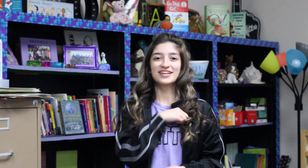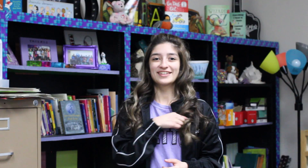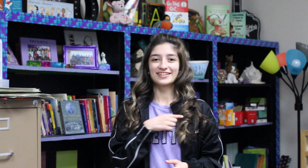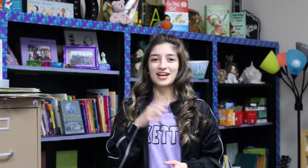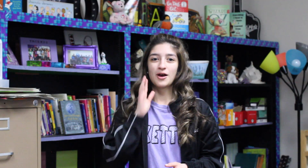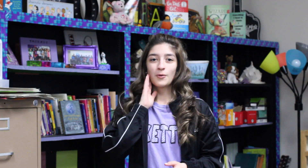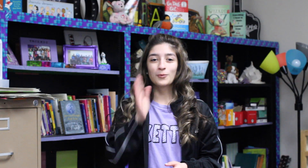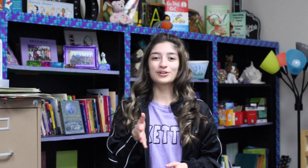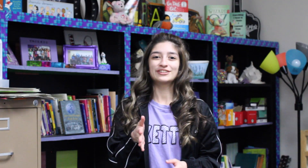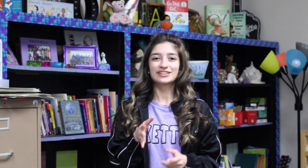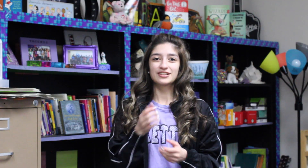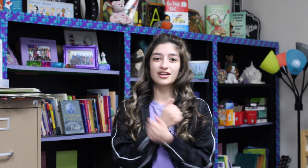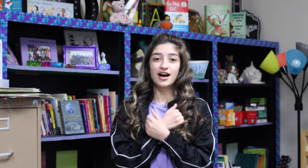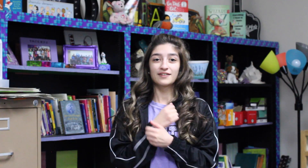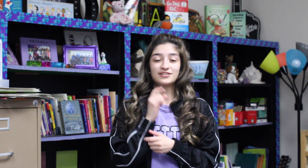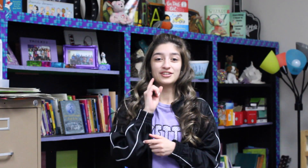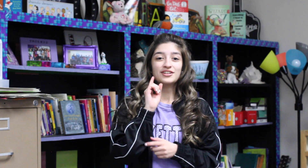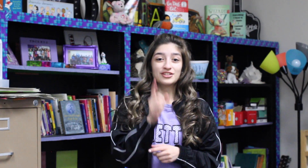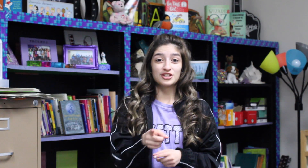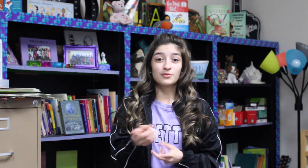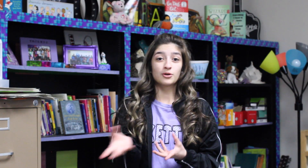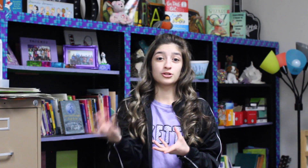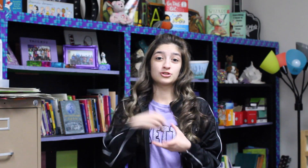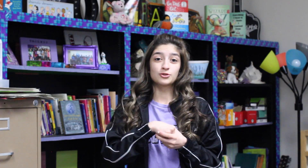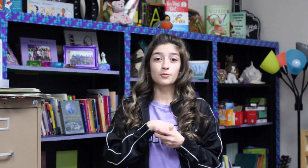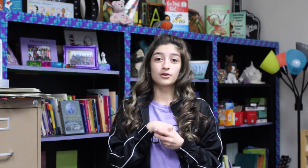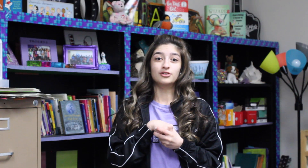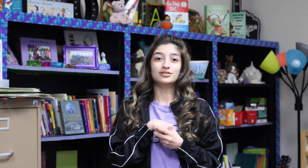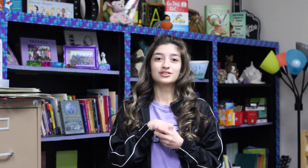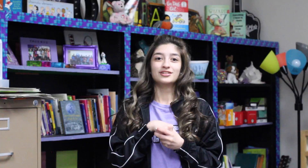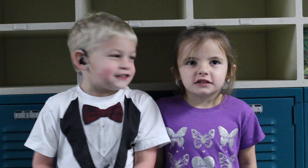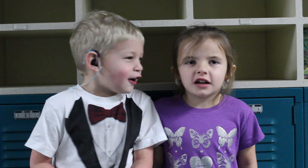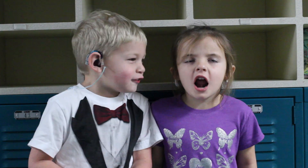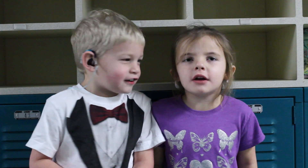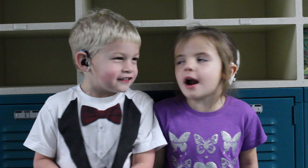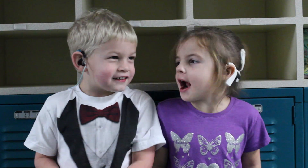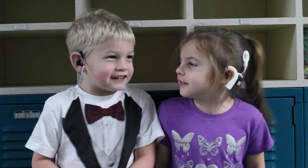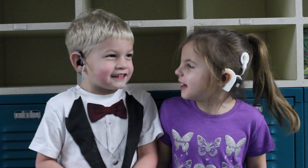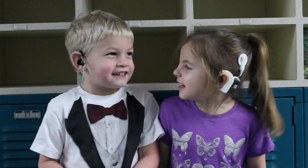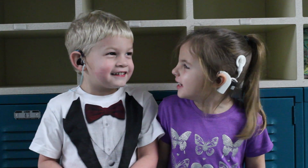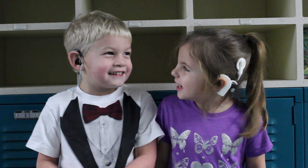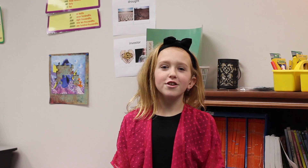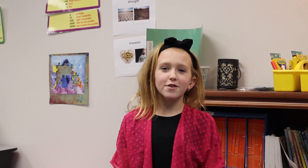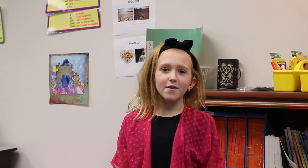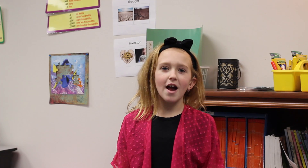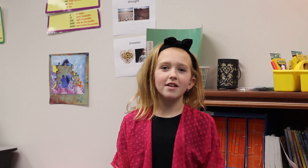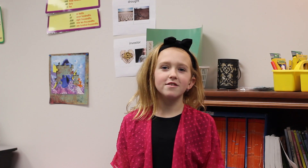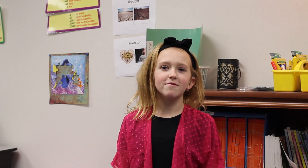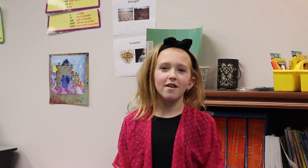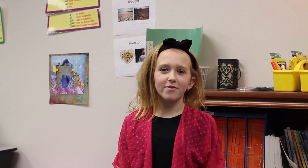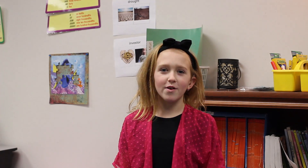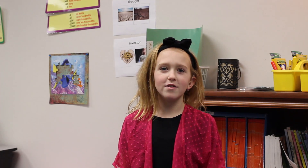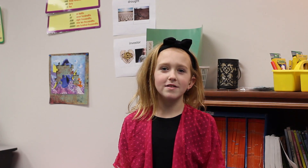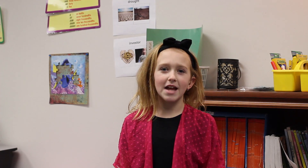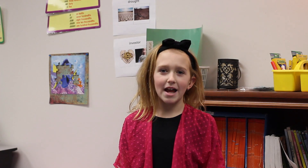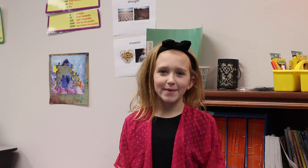and we would love for you to join. Don't worry, you don't have to run the whole time.